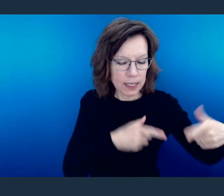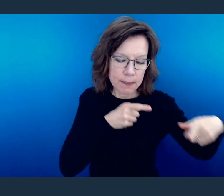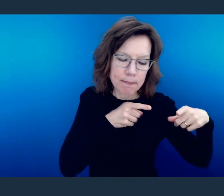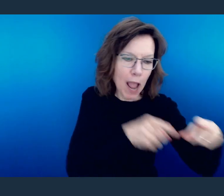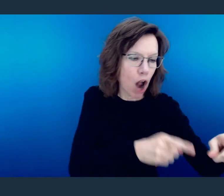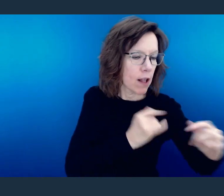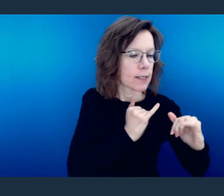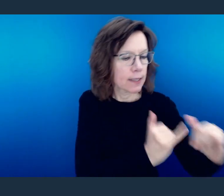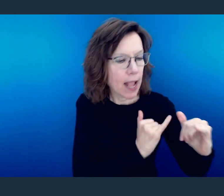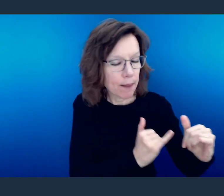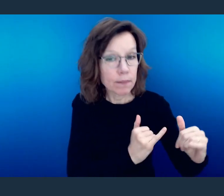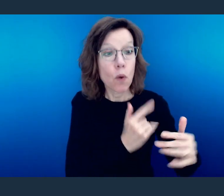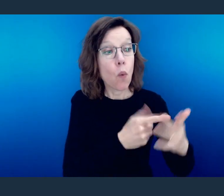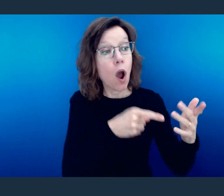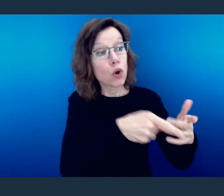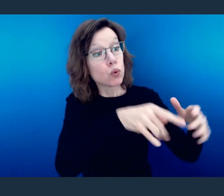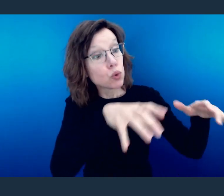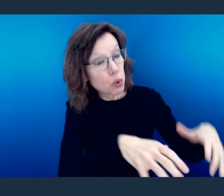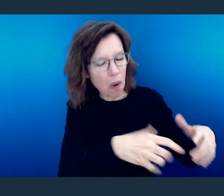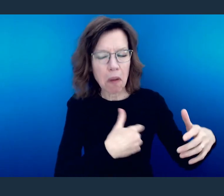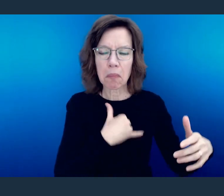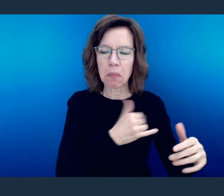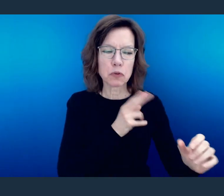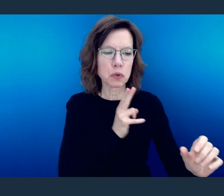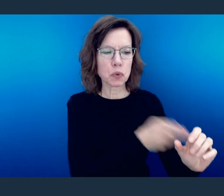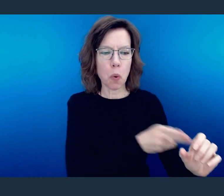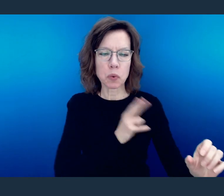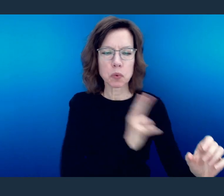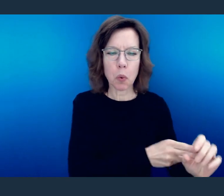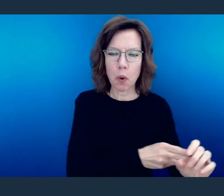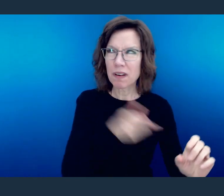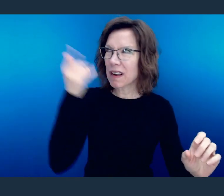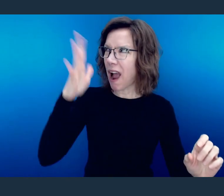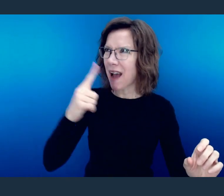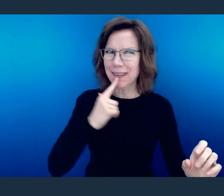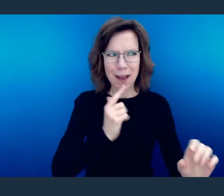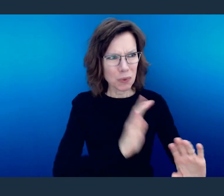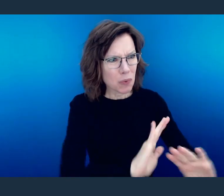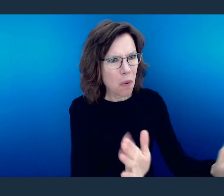Don't go out and do the same things that others are doing that God has called you not to do.